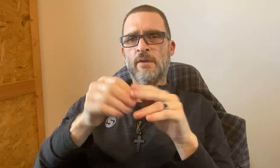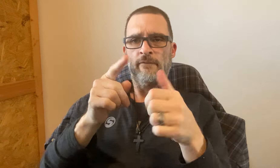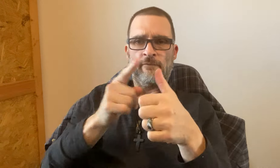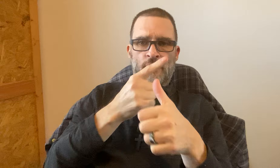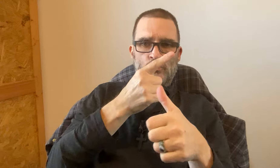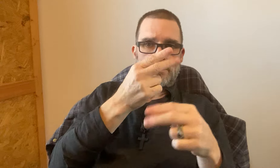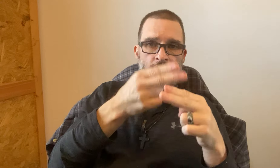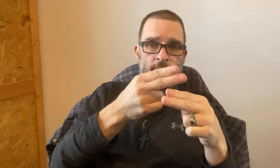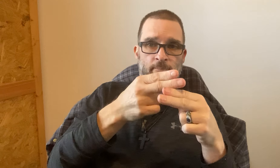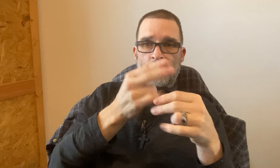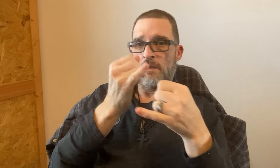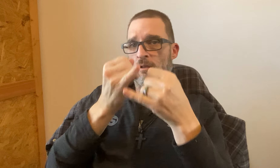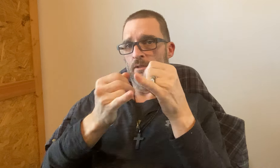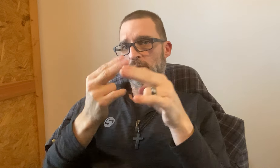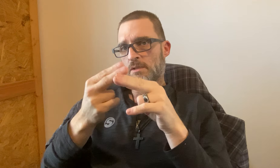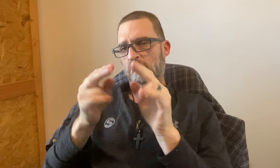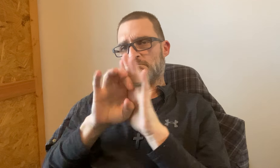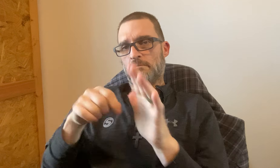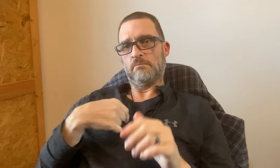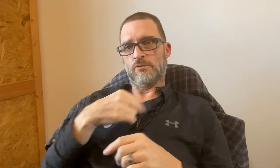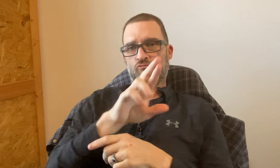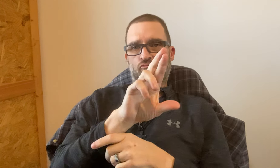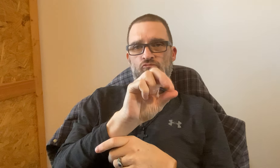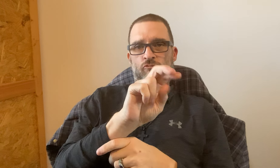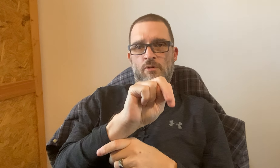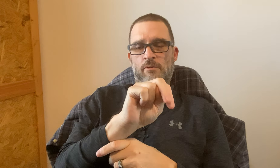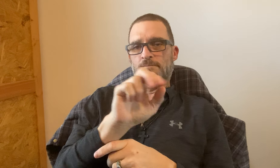It's important that you add first name and last name For exmaple, for me